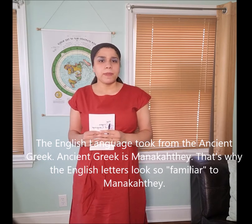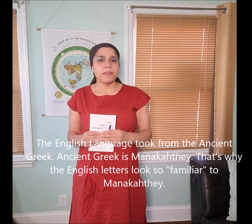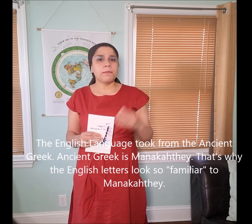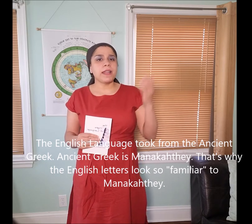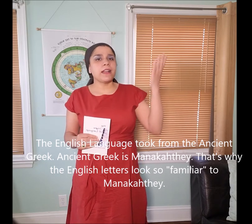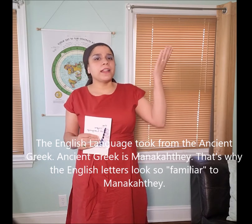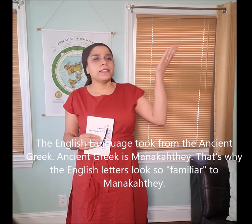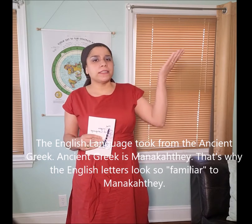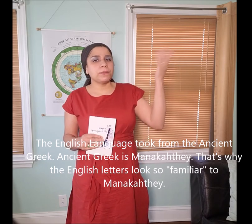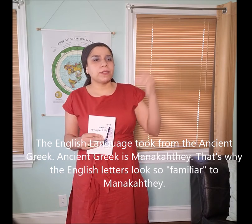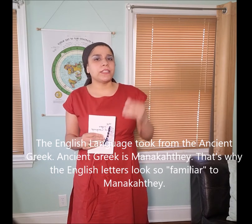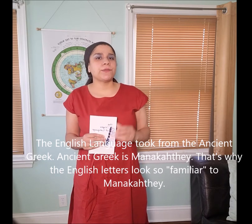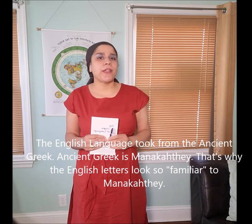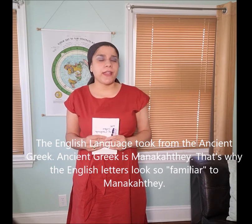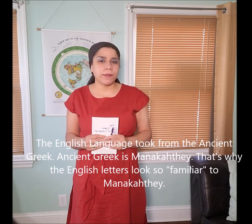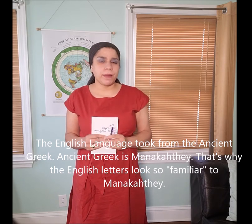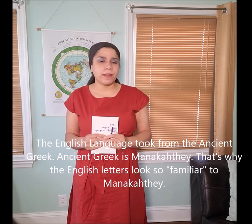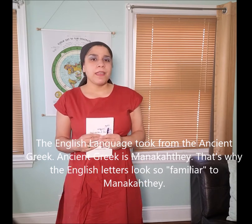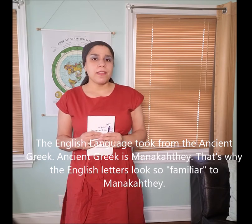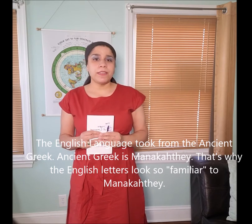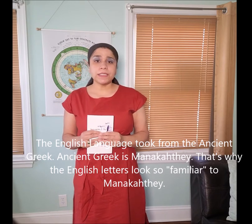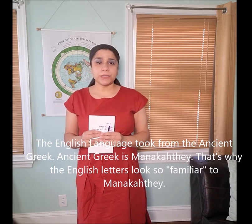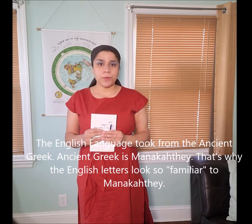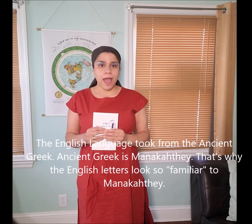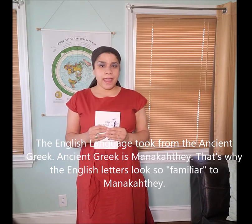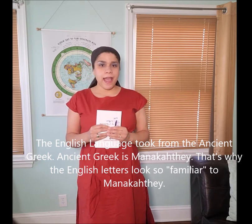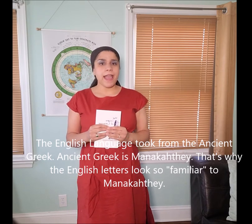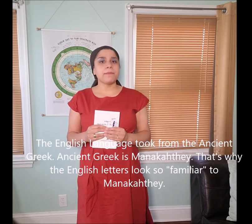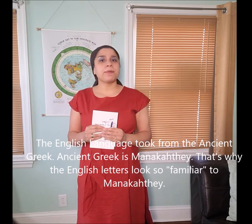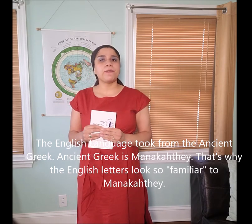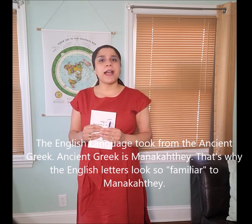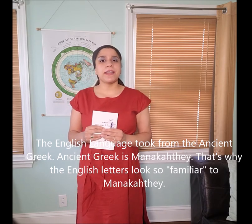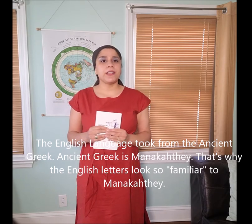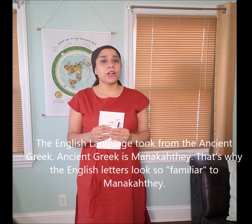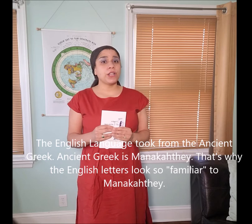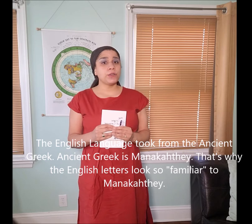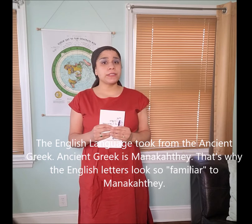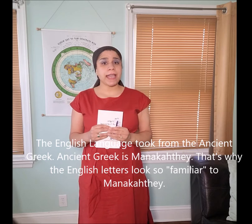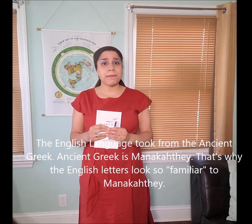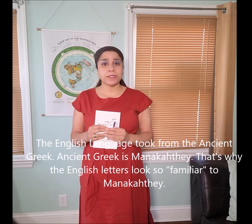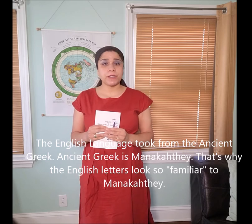the Manakahthey 𐤌𐤍𐤇𐤕𐤉 symbols are for everybody, this is why I am providing a closed caption